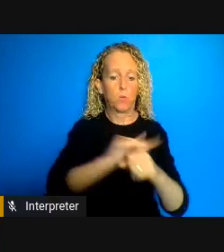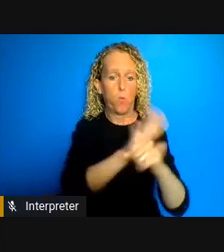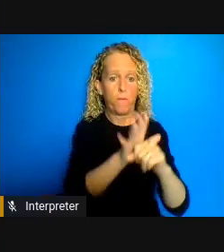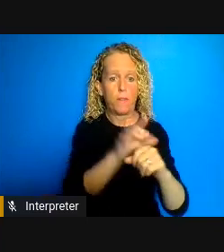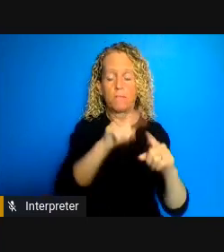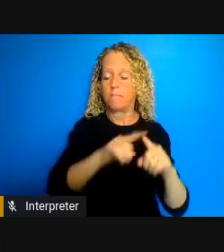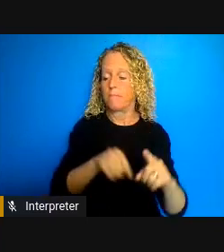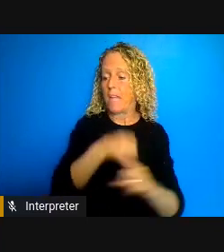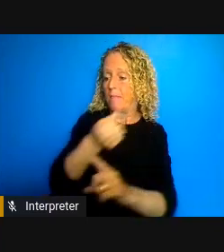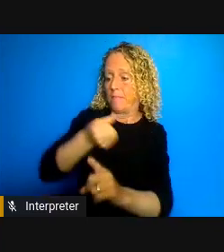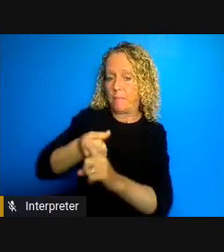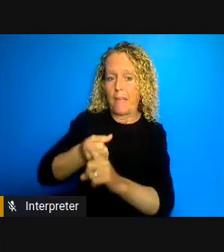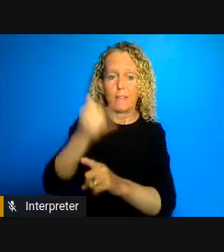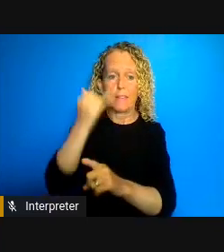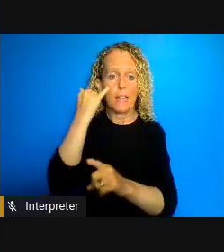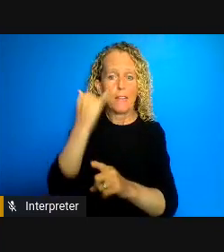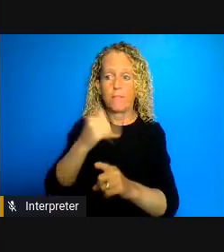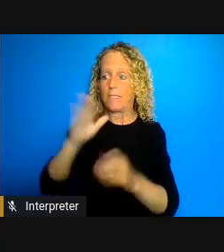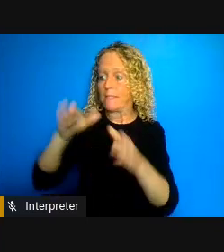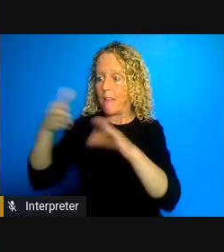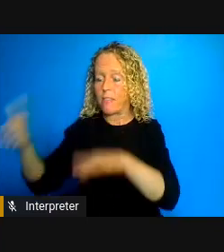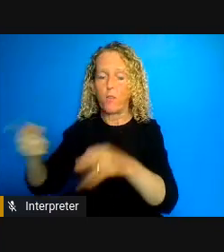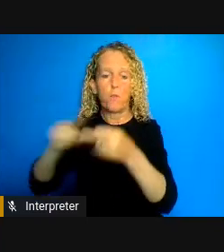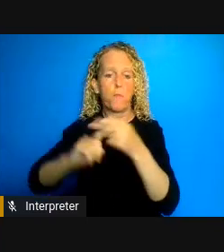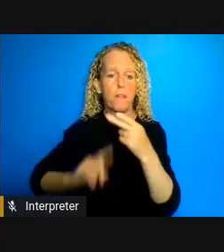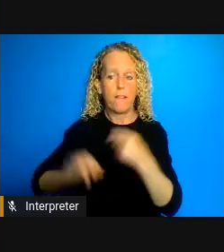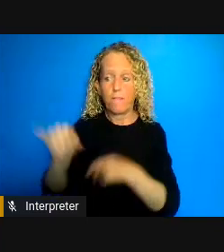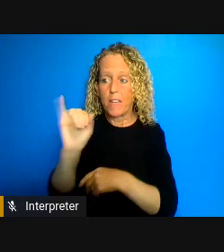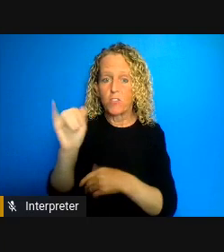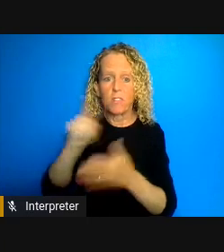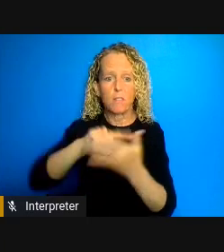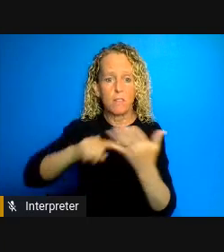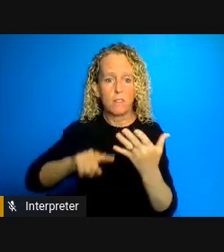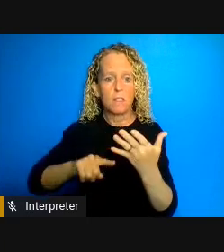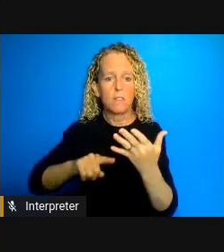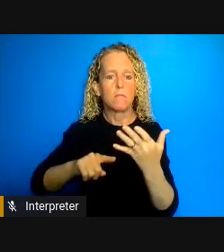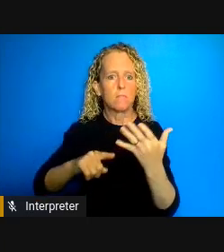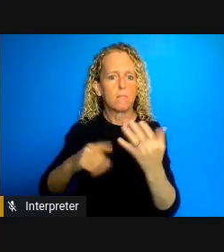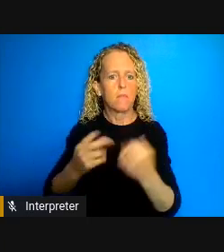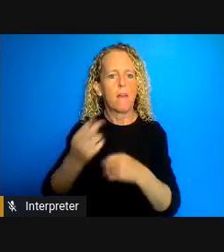complication including death are also over-represented among incarcerated